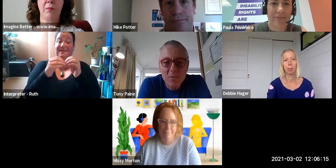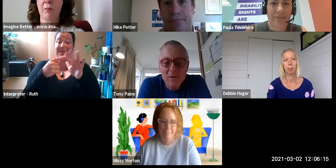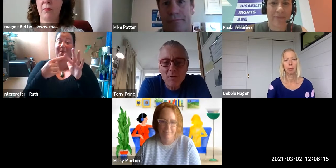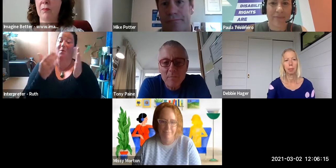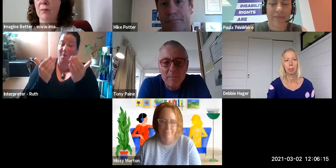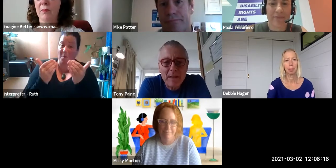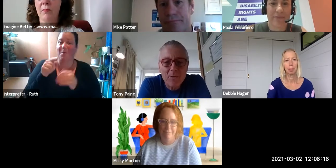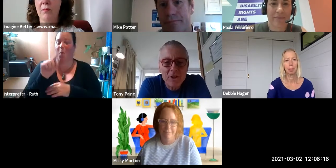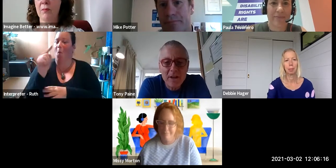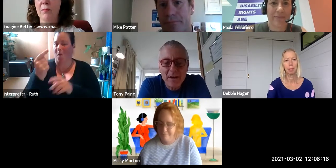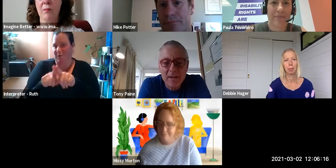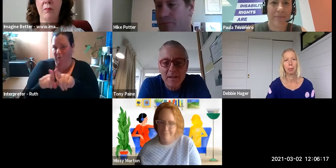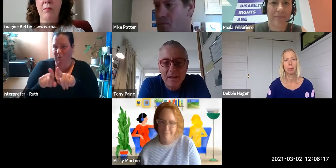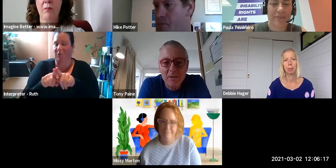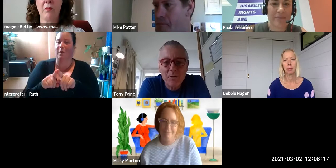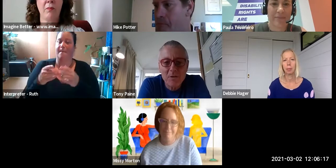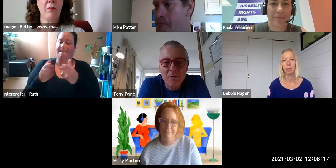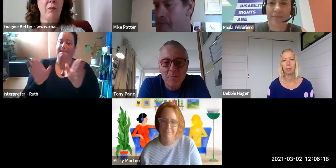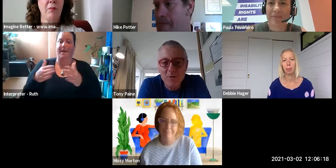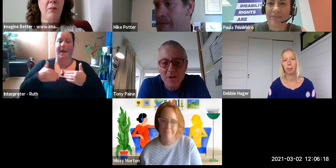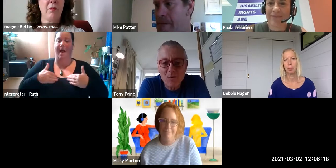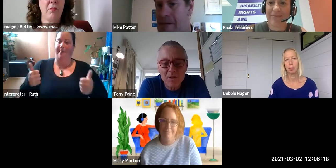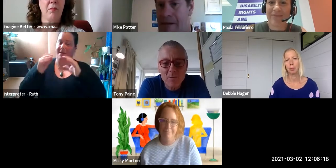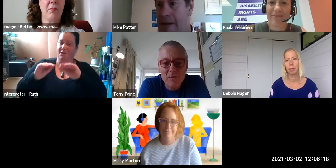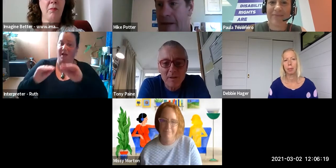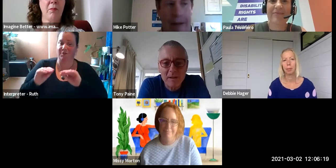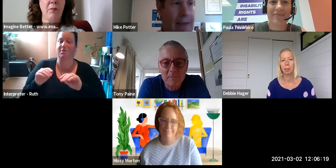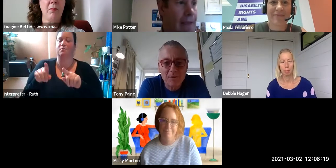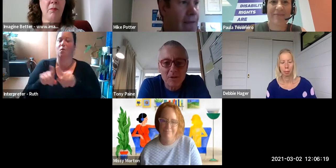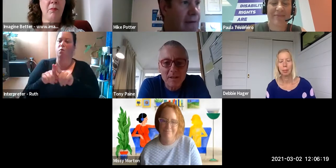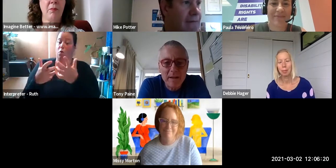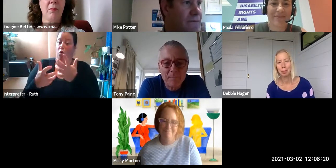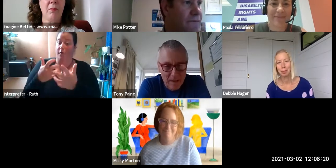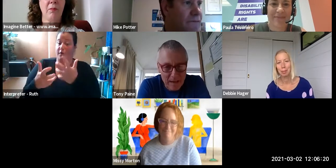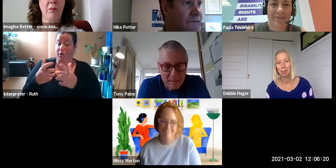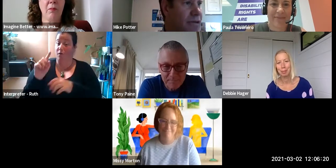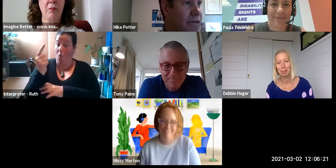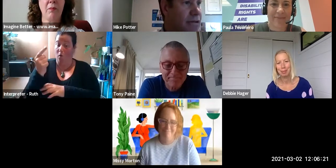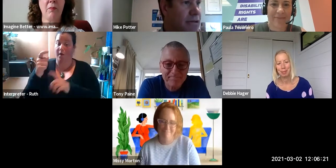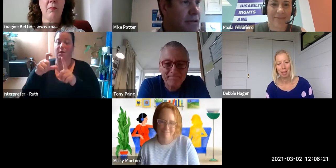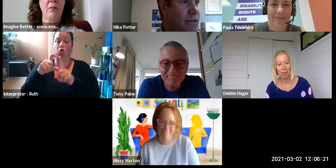as well, a public health educator who I think is also from the University of Auckland as well - Dr Debbie Hager.